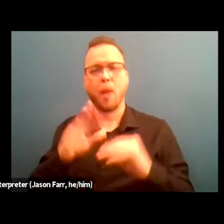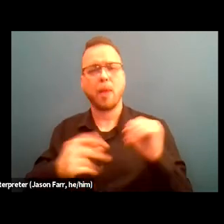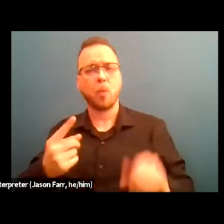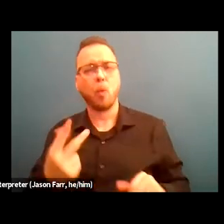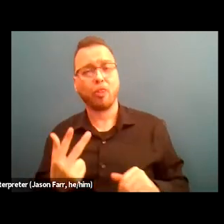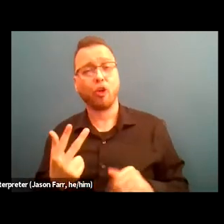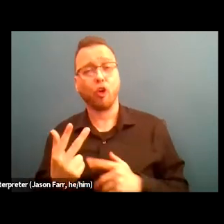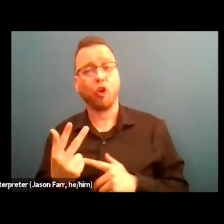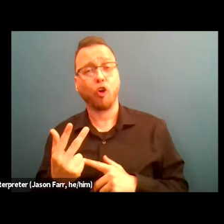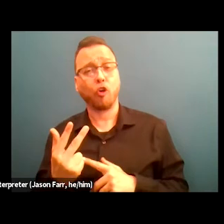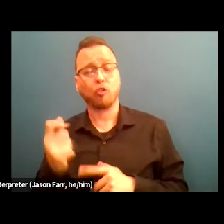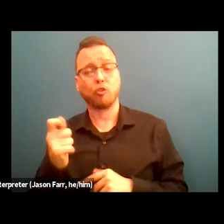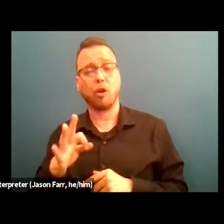of our county population